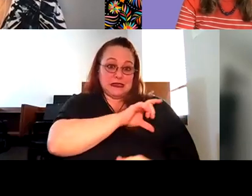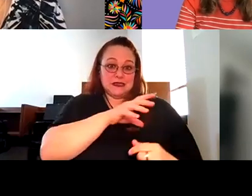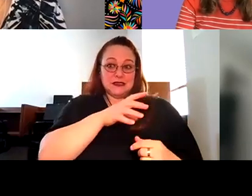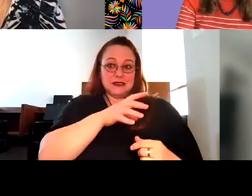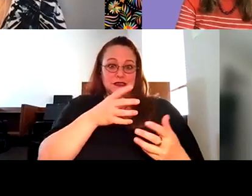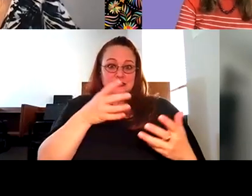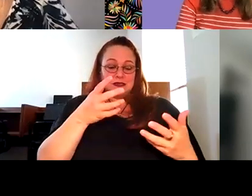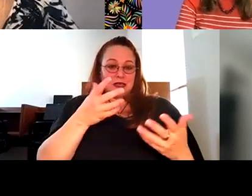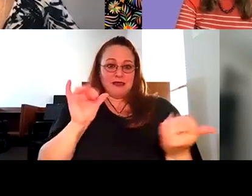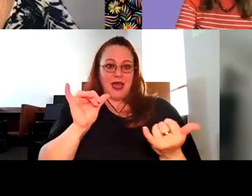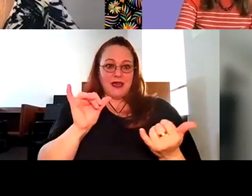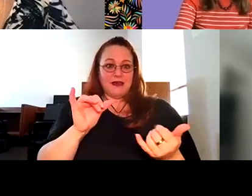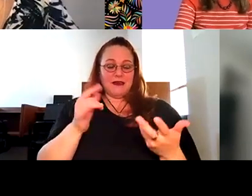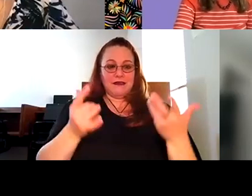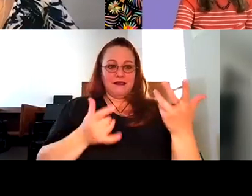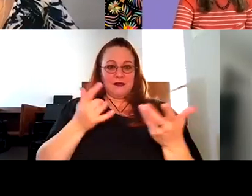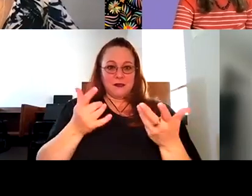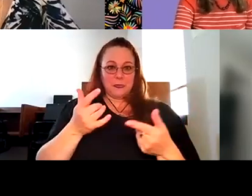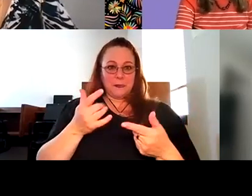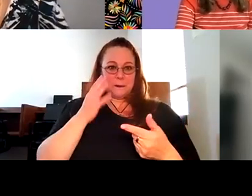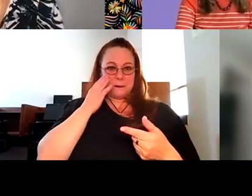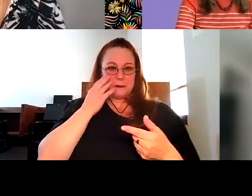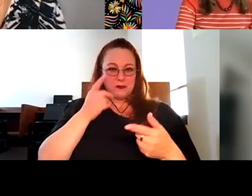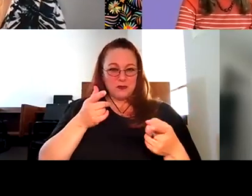Robyn Thomas: Well, that's an interesting one. I mean in theory